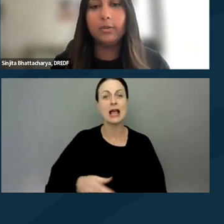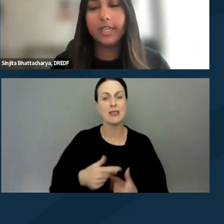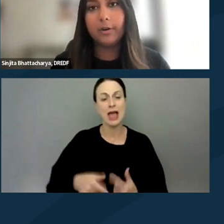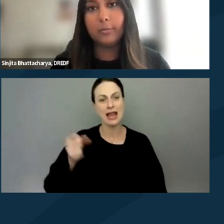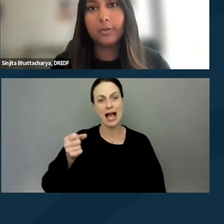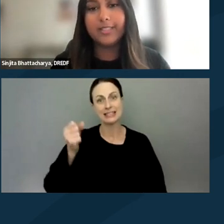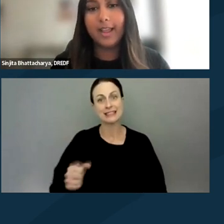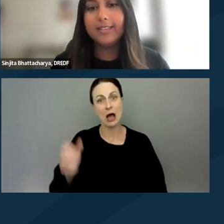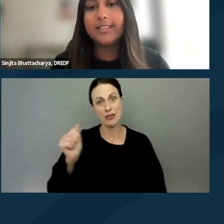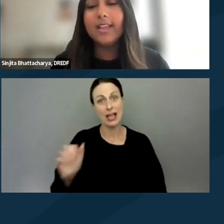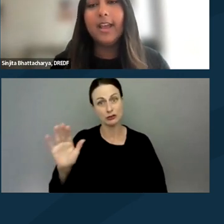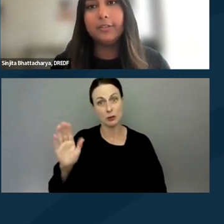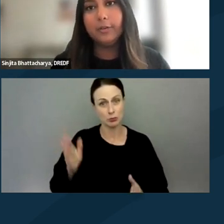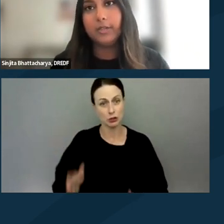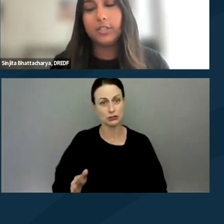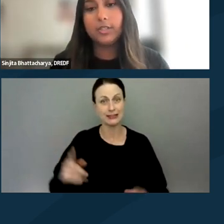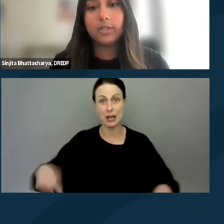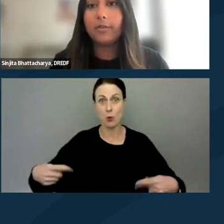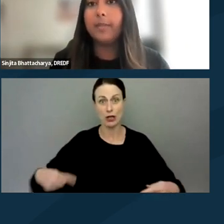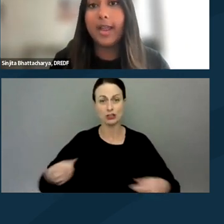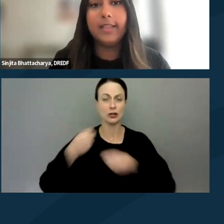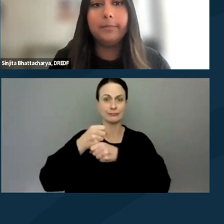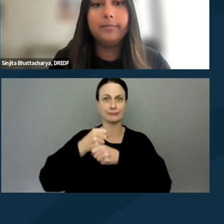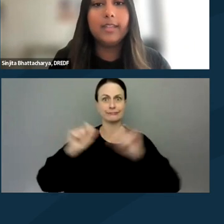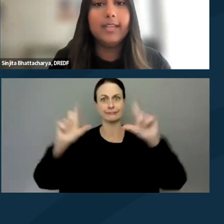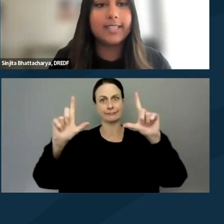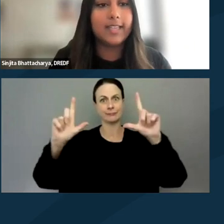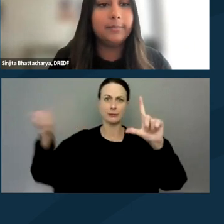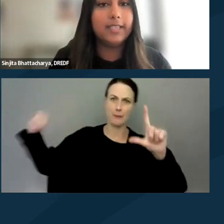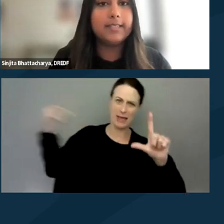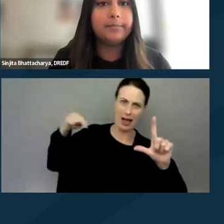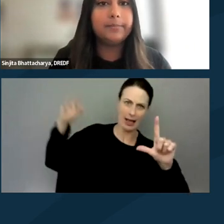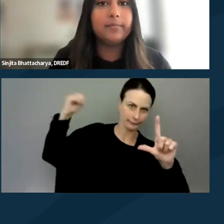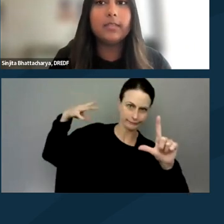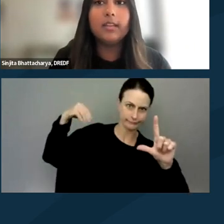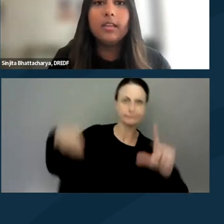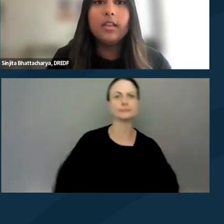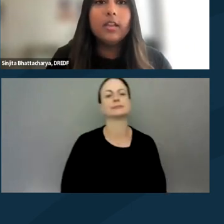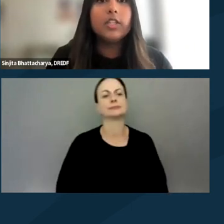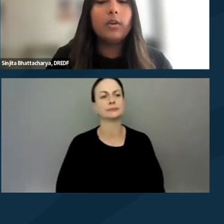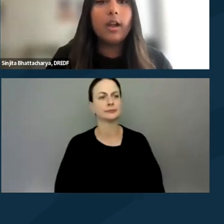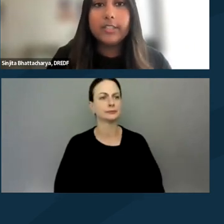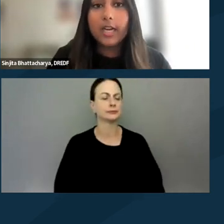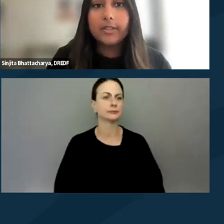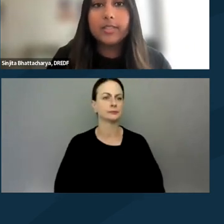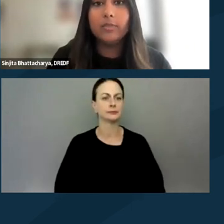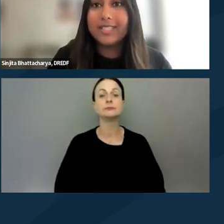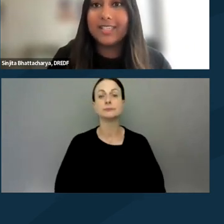holding up cardboard signs, and the photo is shot from behind them. Next slide, please. So I wanna talk about some risks